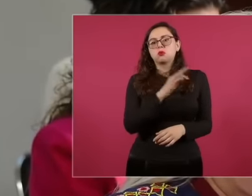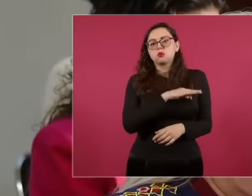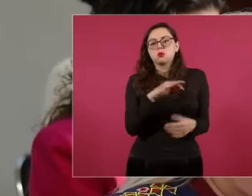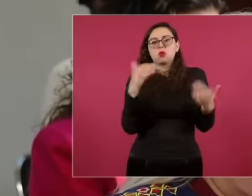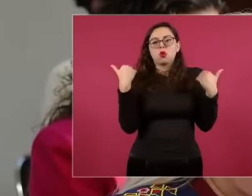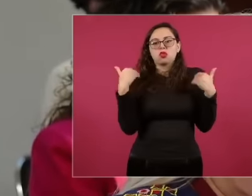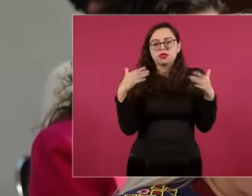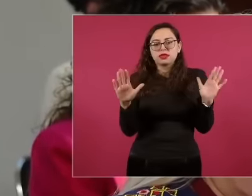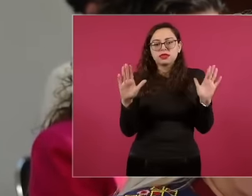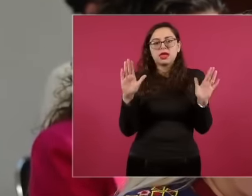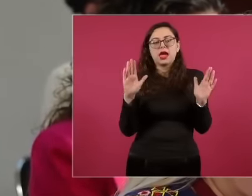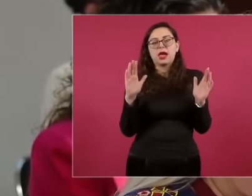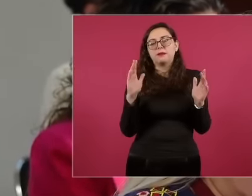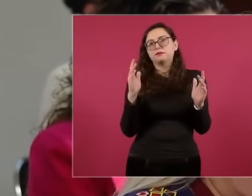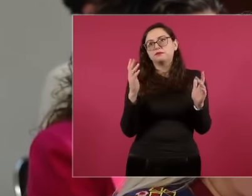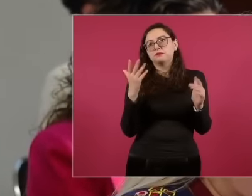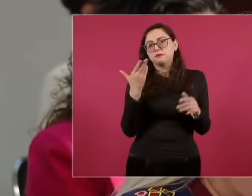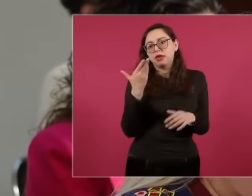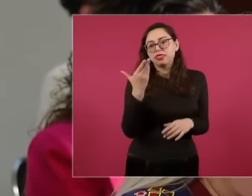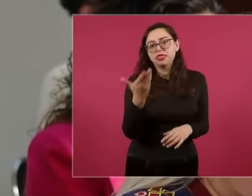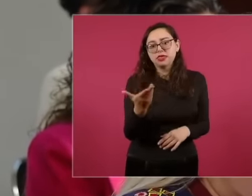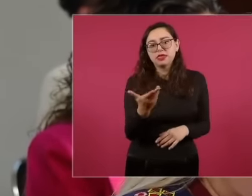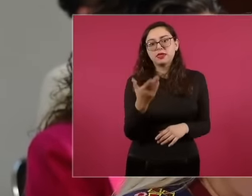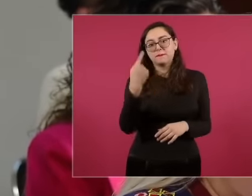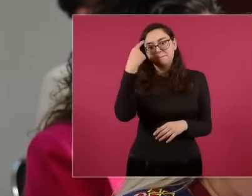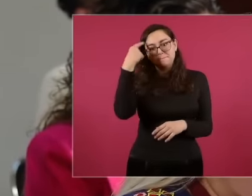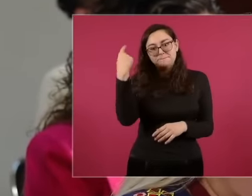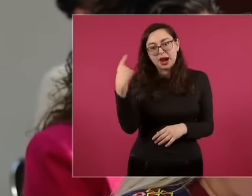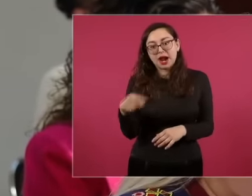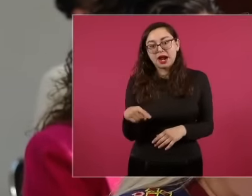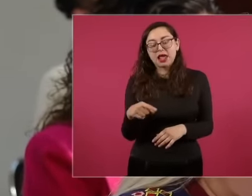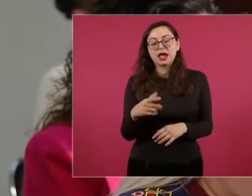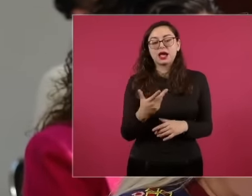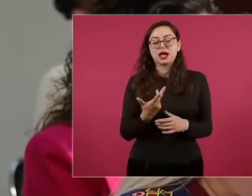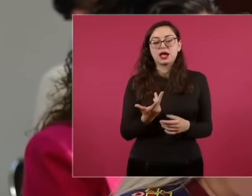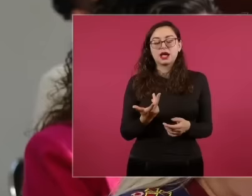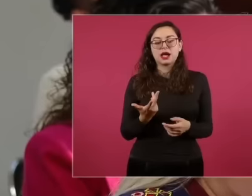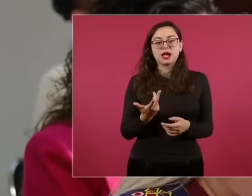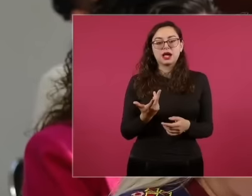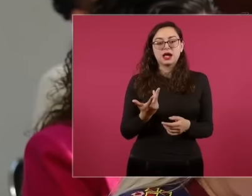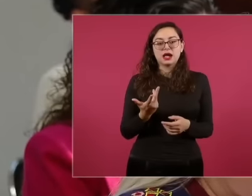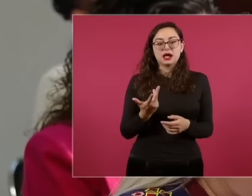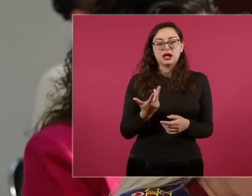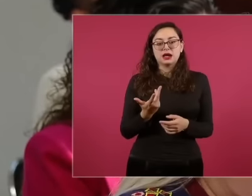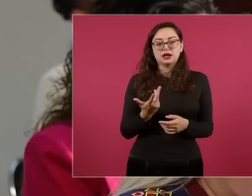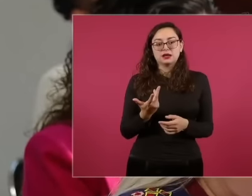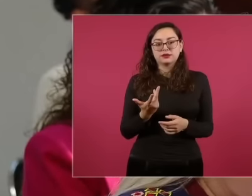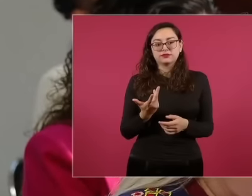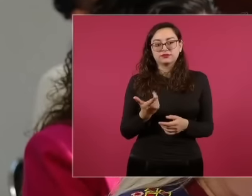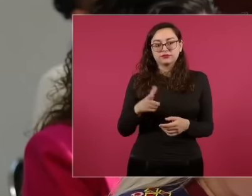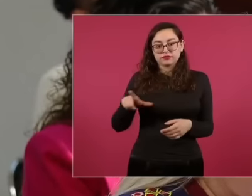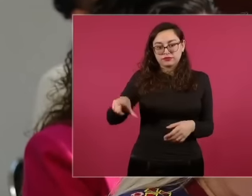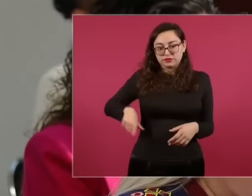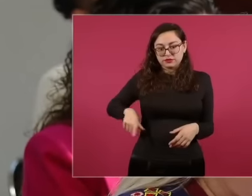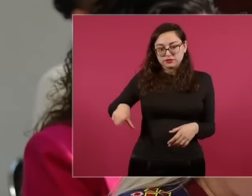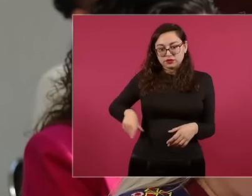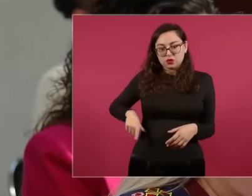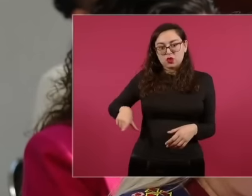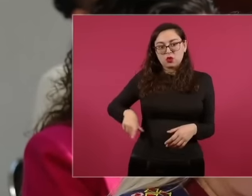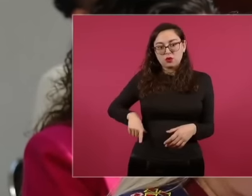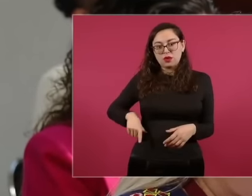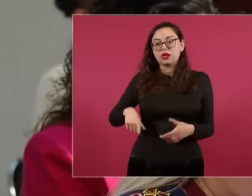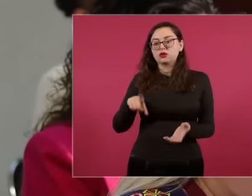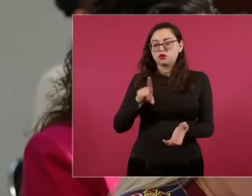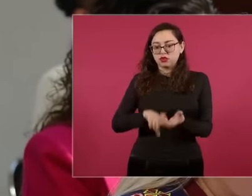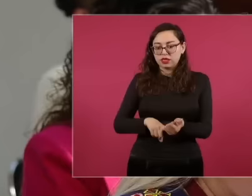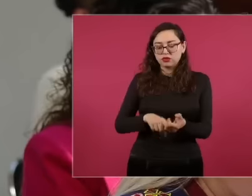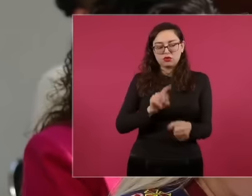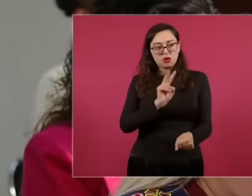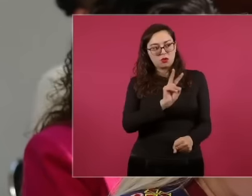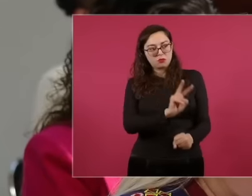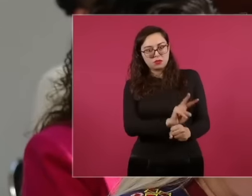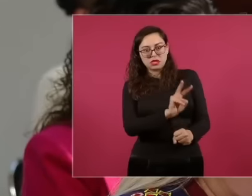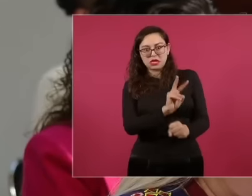to monitor, to denounce, uh, your officials whom you brought in and who will ensure that